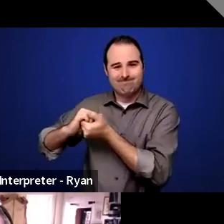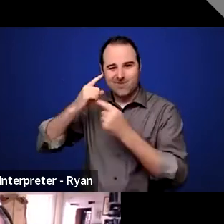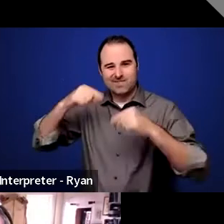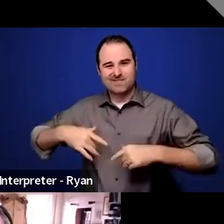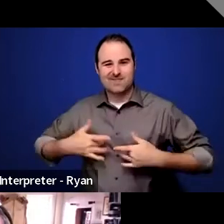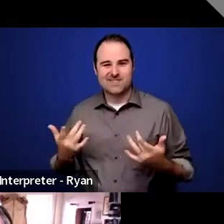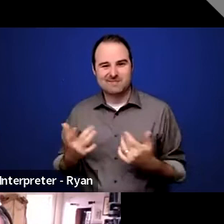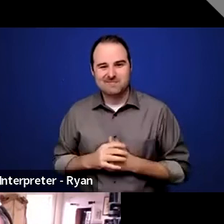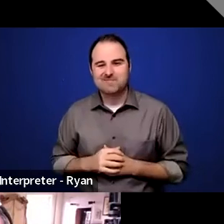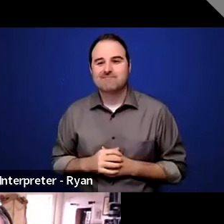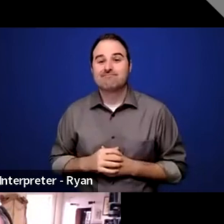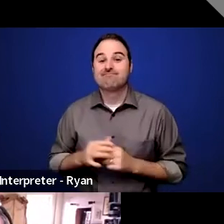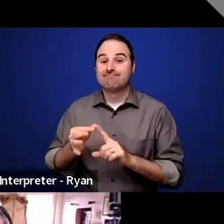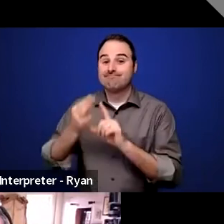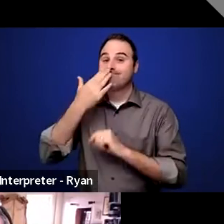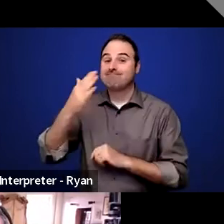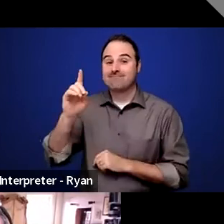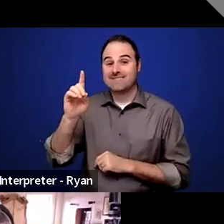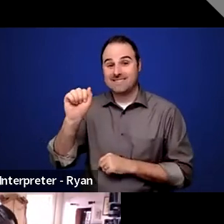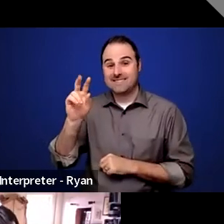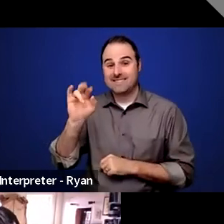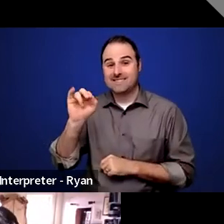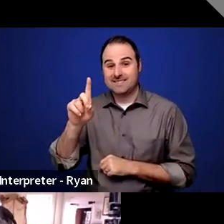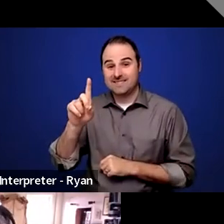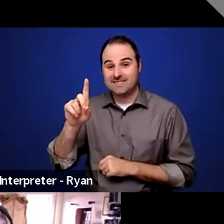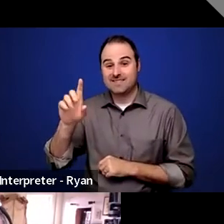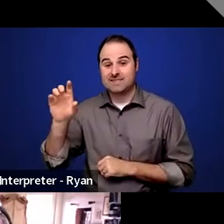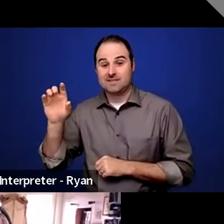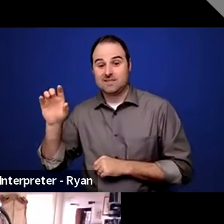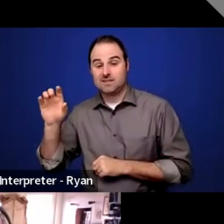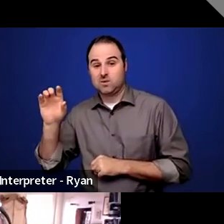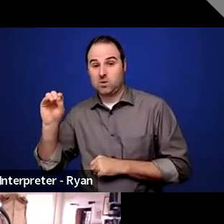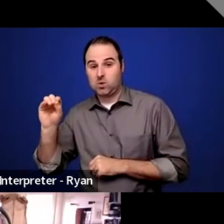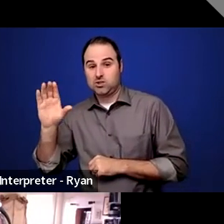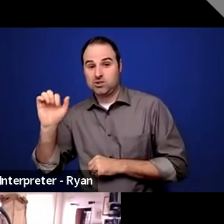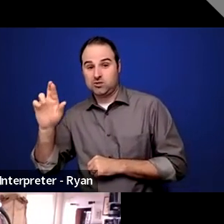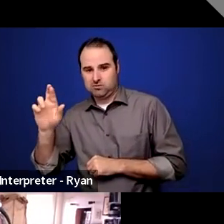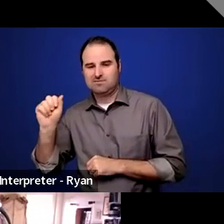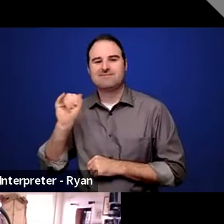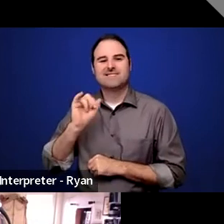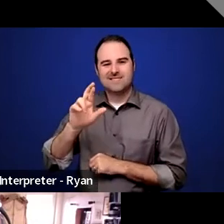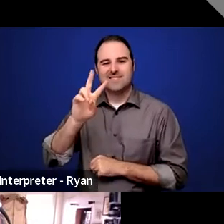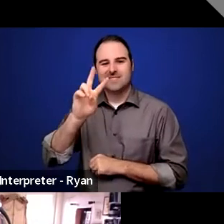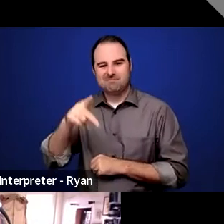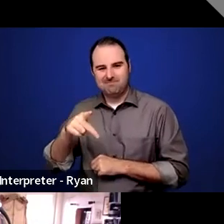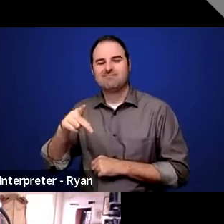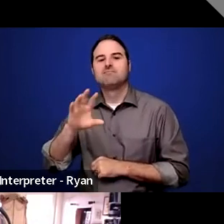A special thank you to David Osher, AIR Vice President and Institute Fellow Youth, Family, and Community